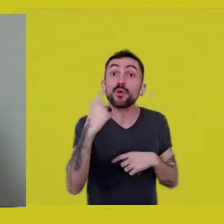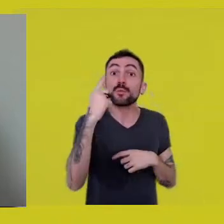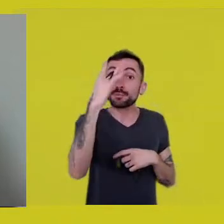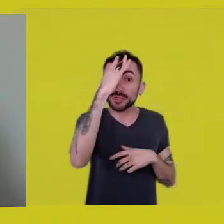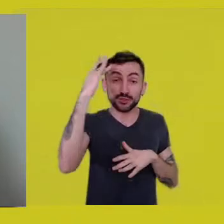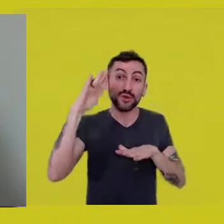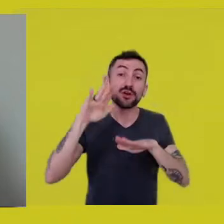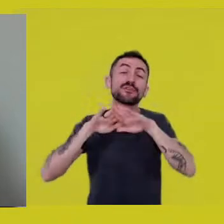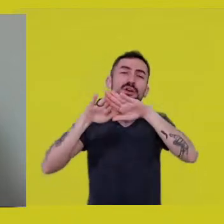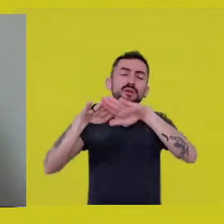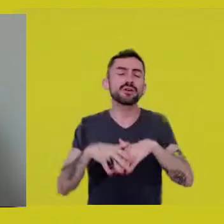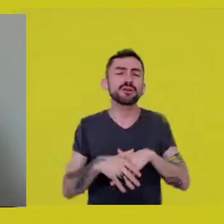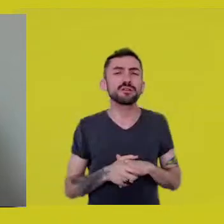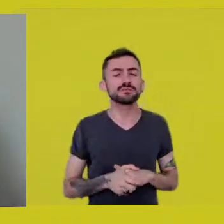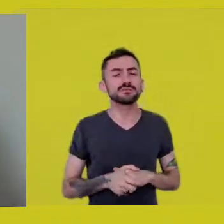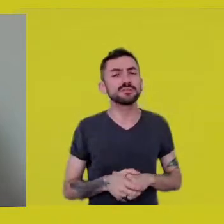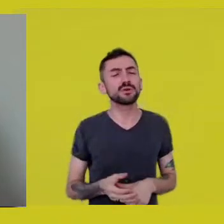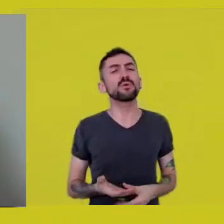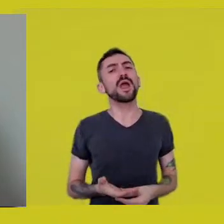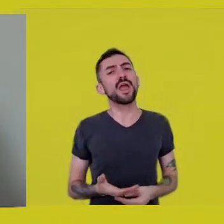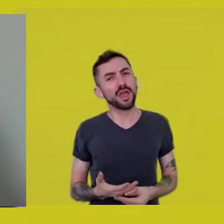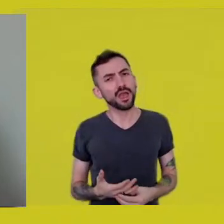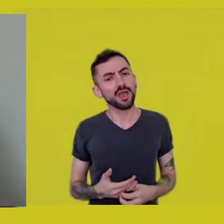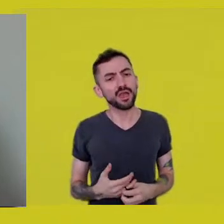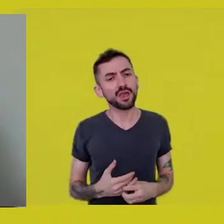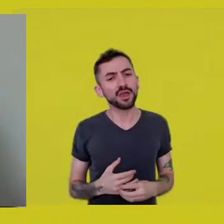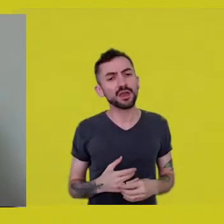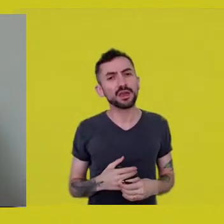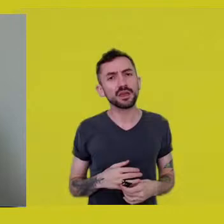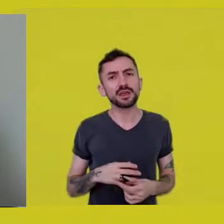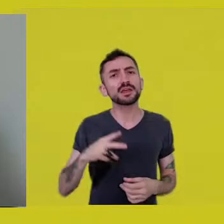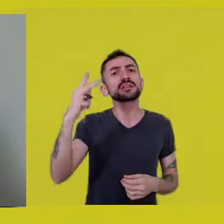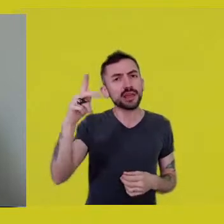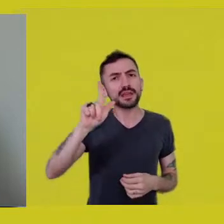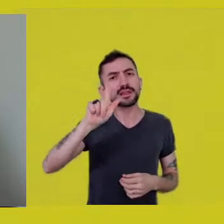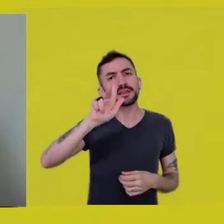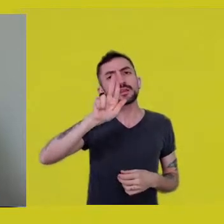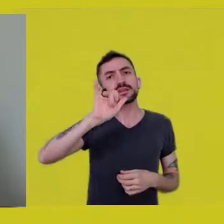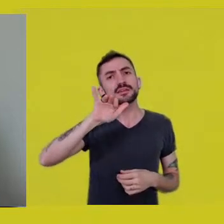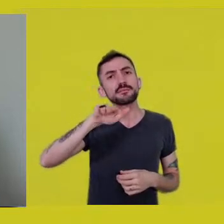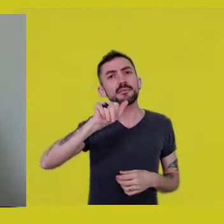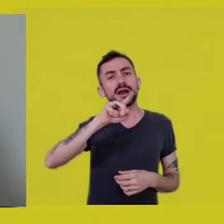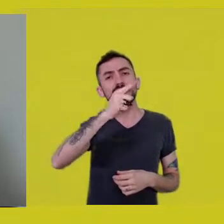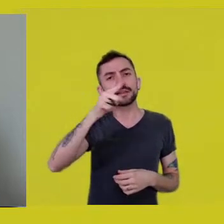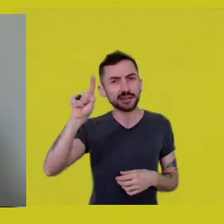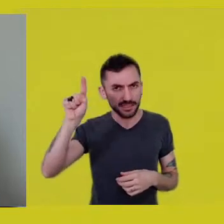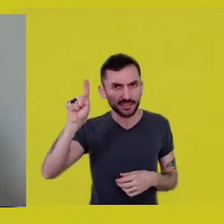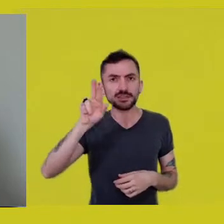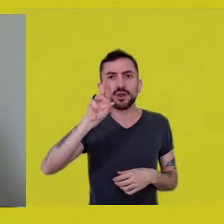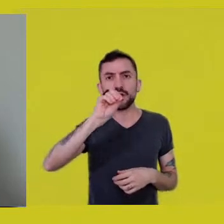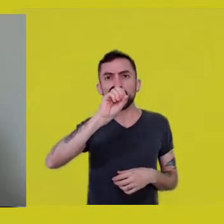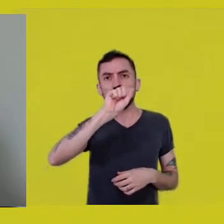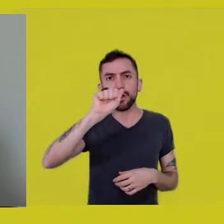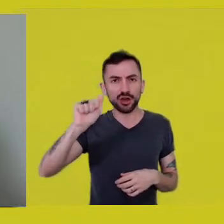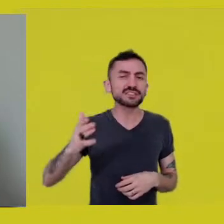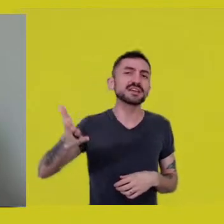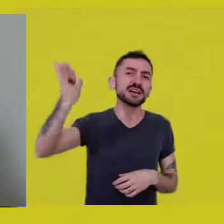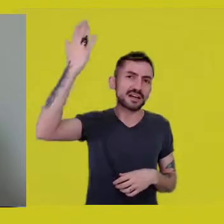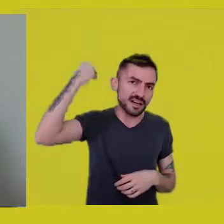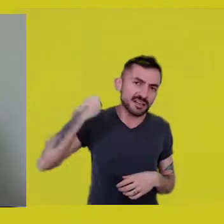“Look, this guy who lived long among us and did everything he wanted,